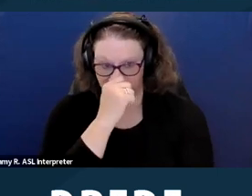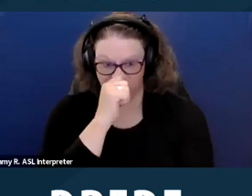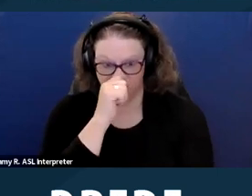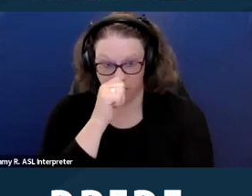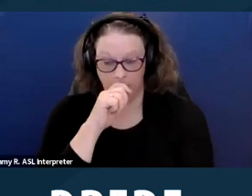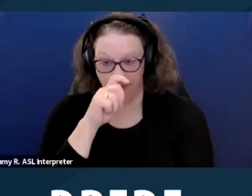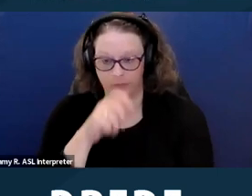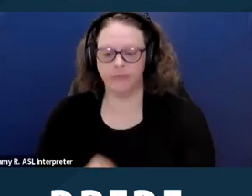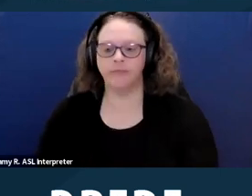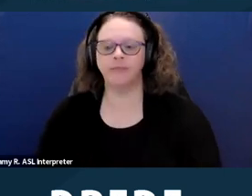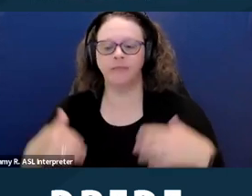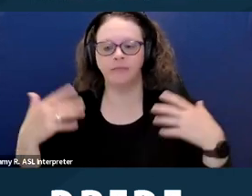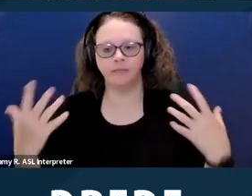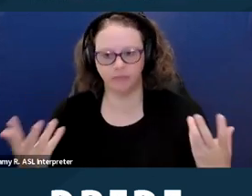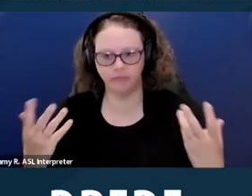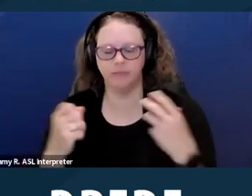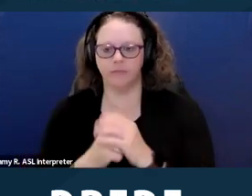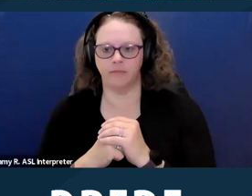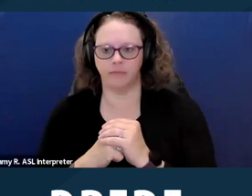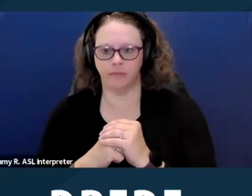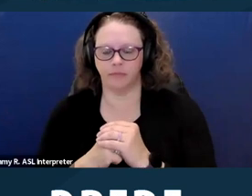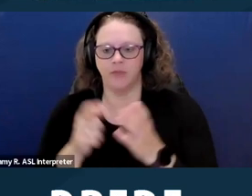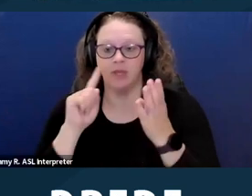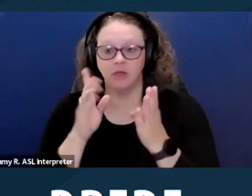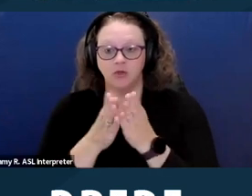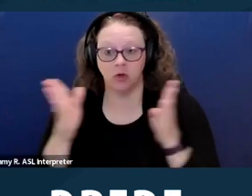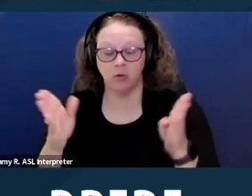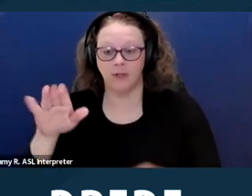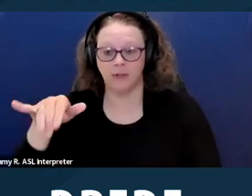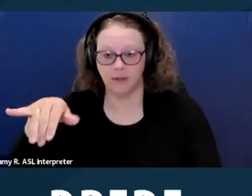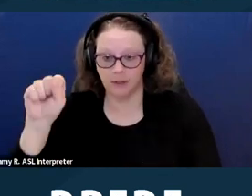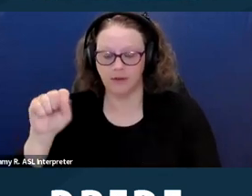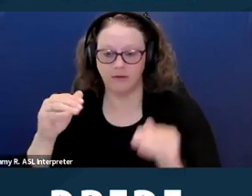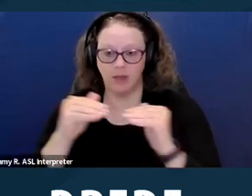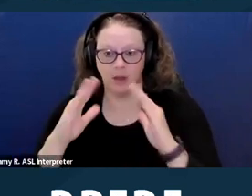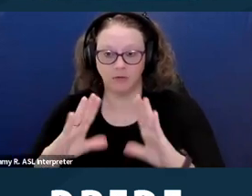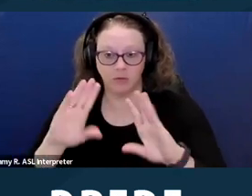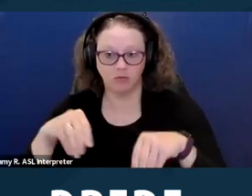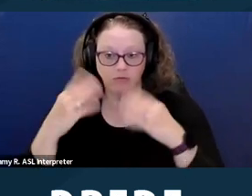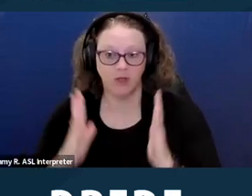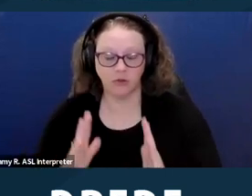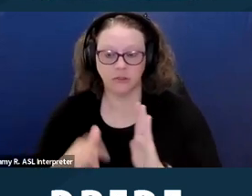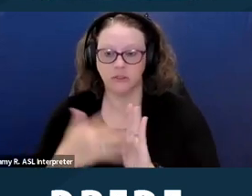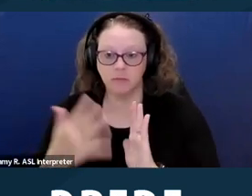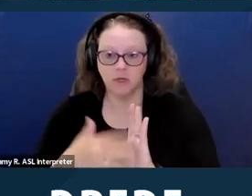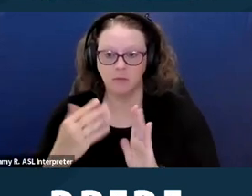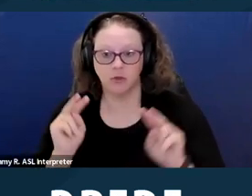So in general, yes, housing providers sometimes do look at a person's criminal history.